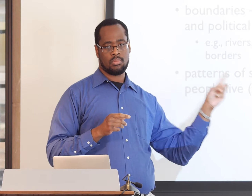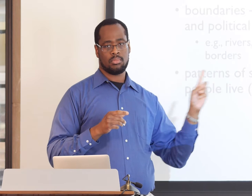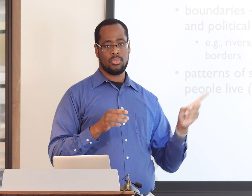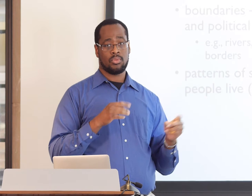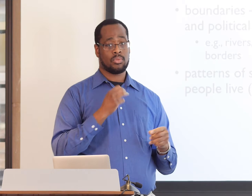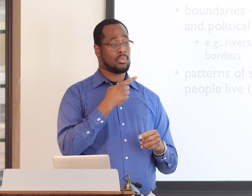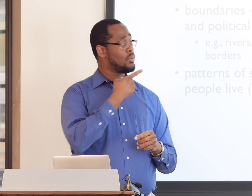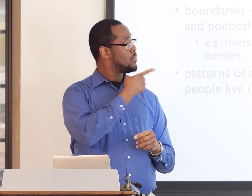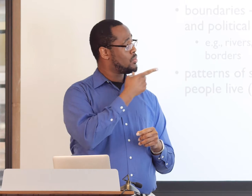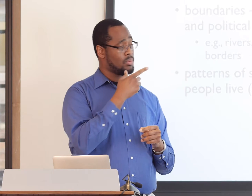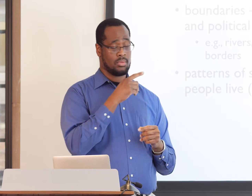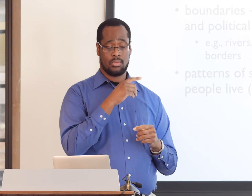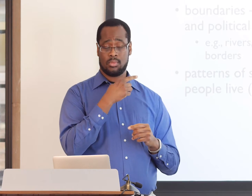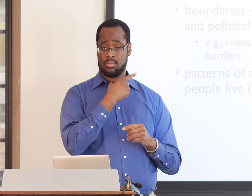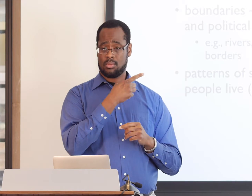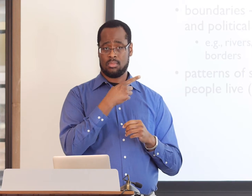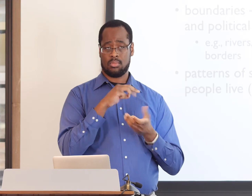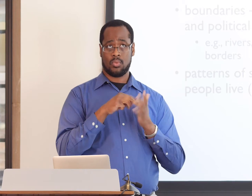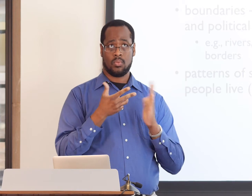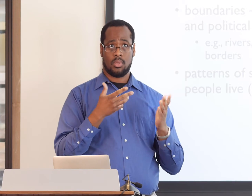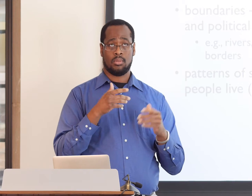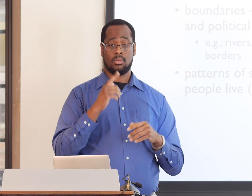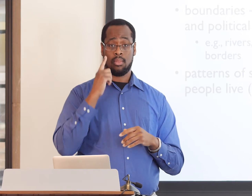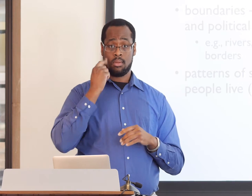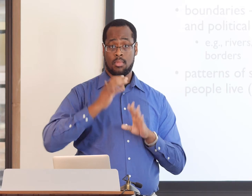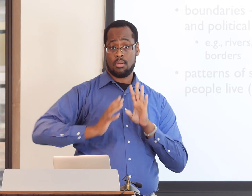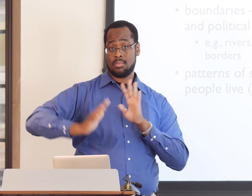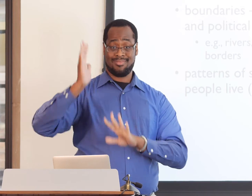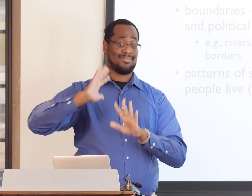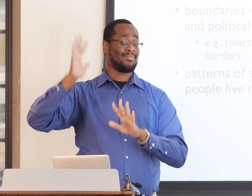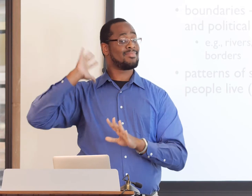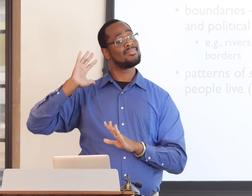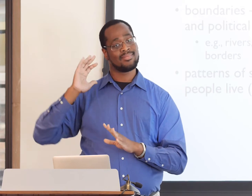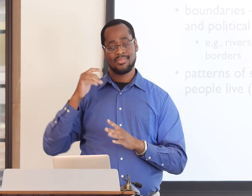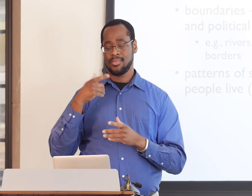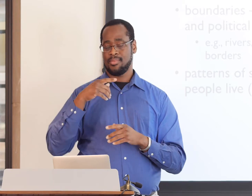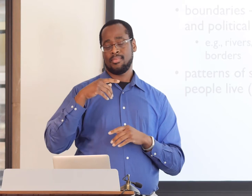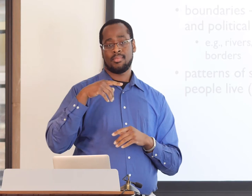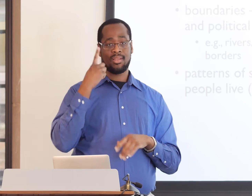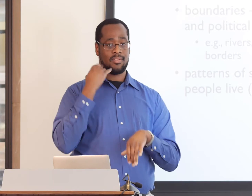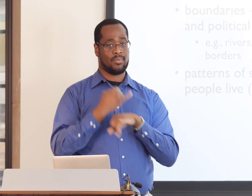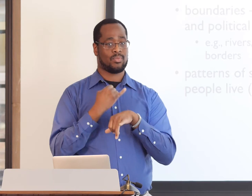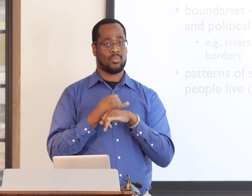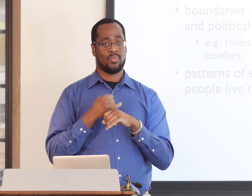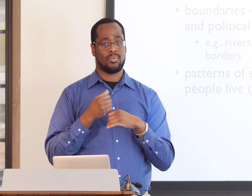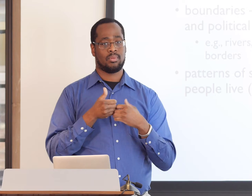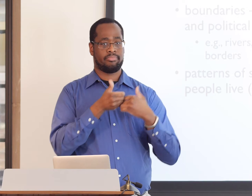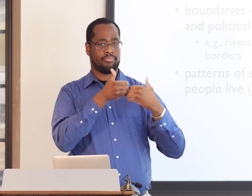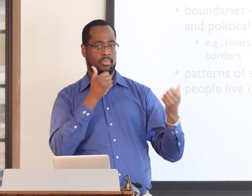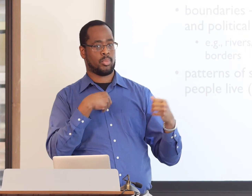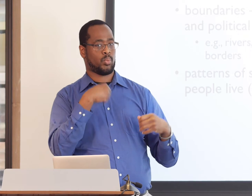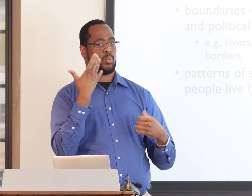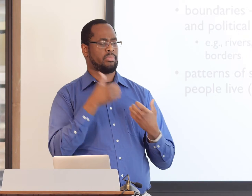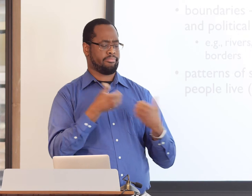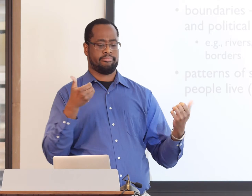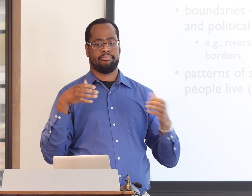So we're going to focus on both of these categories today. The geographic factors and the social factors.